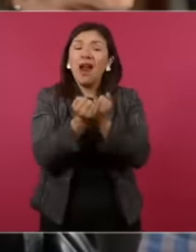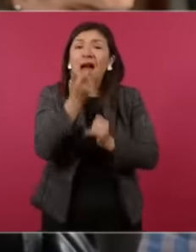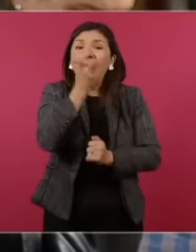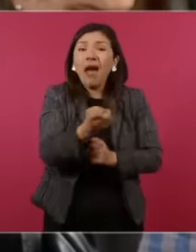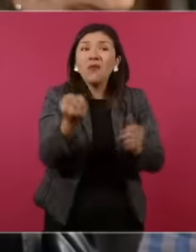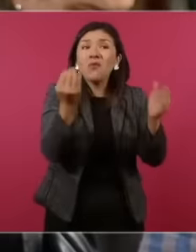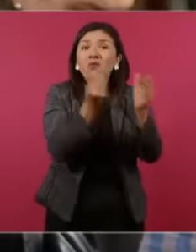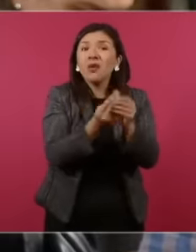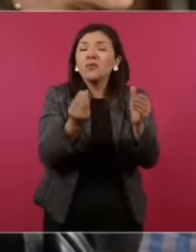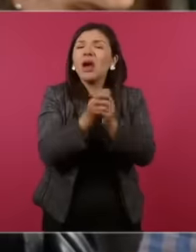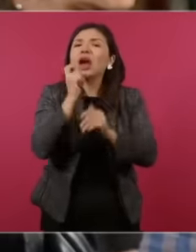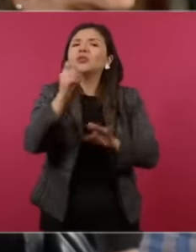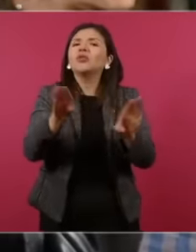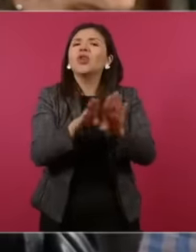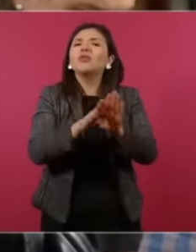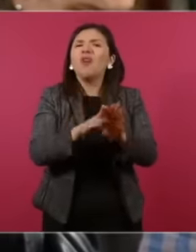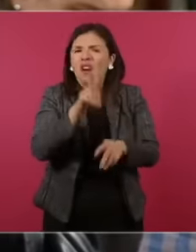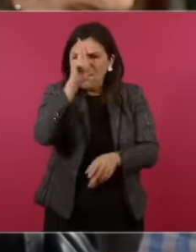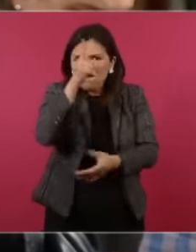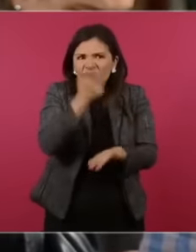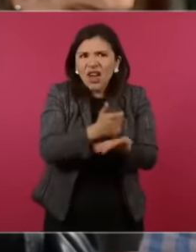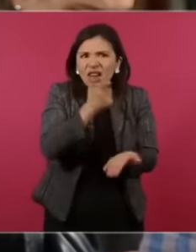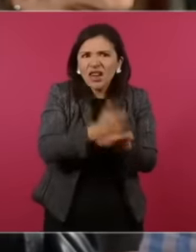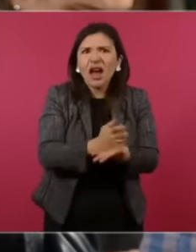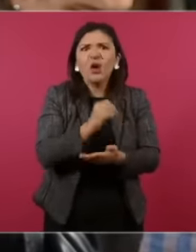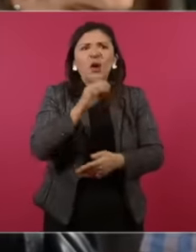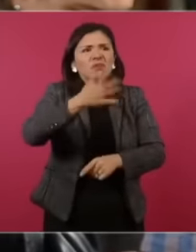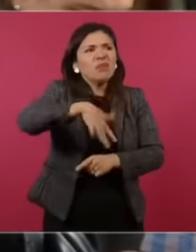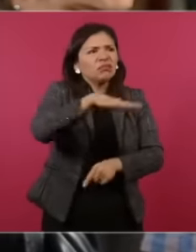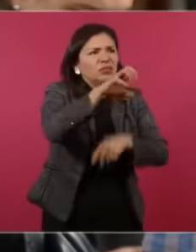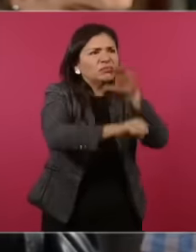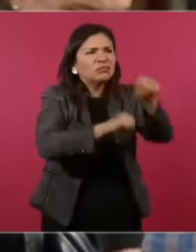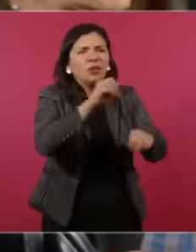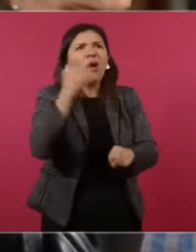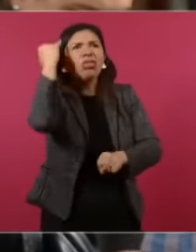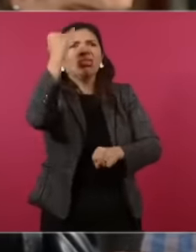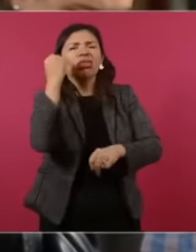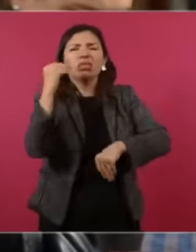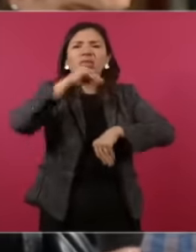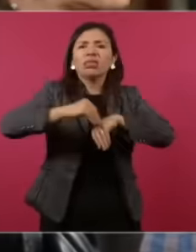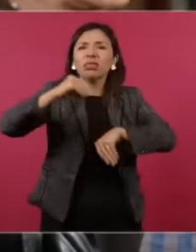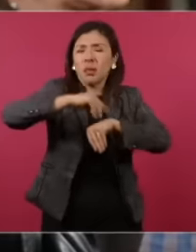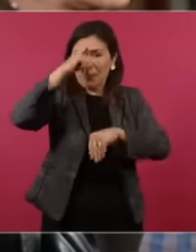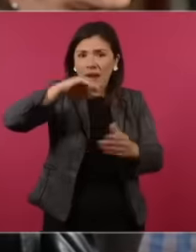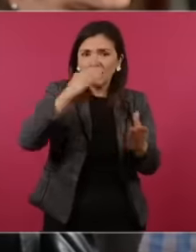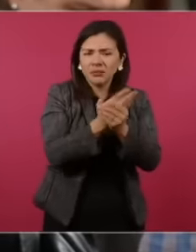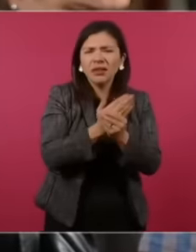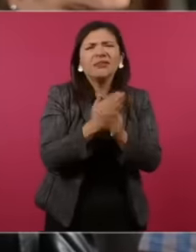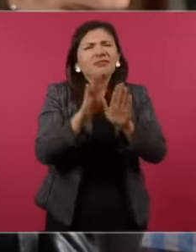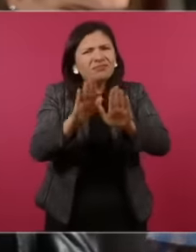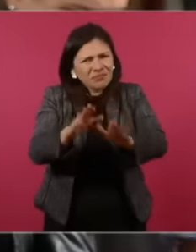are revenge, they are persecution, they are the invention of criminal files. the opportunity to give